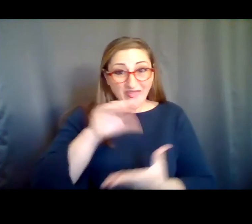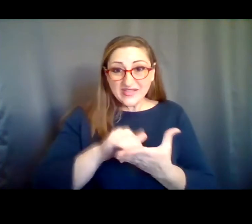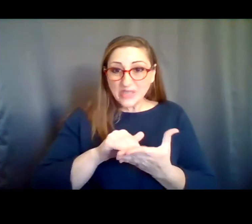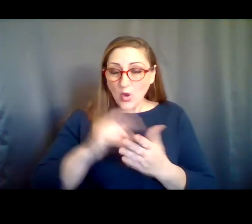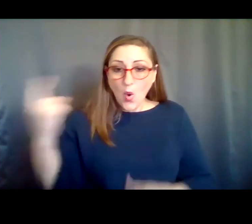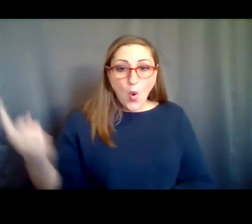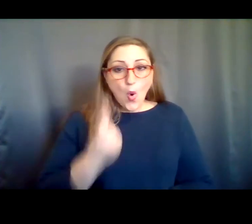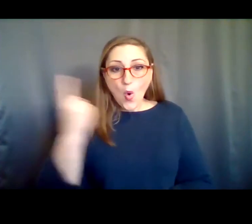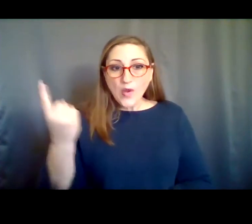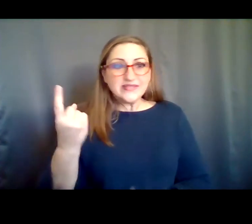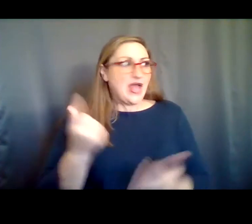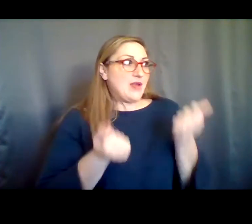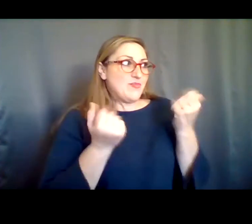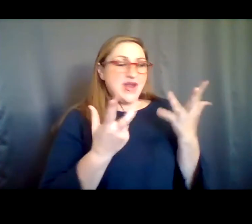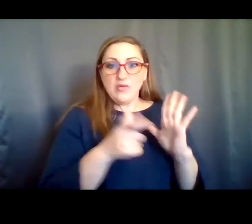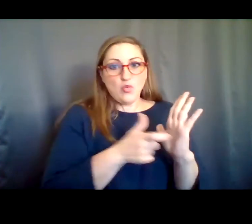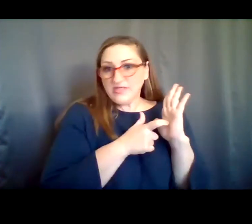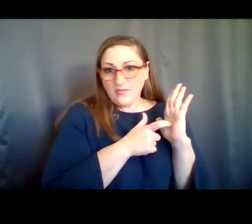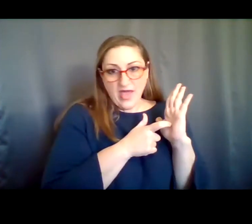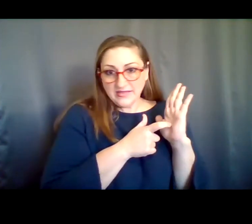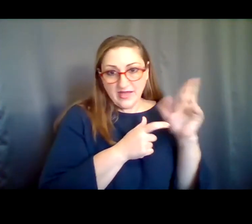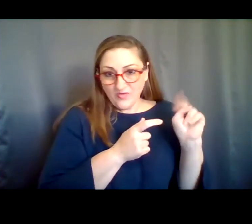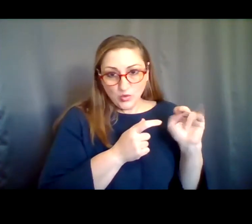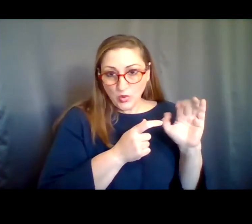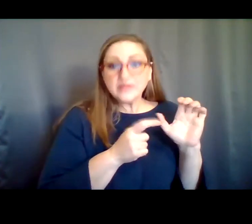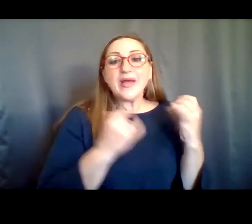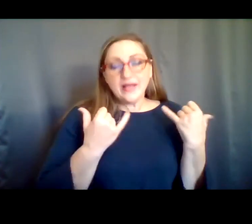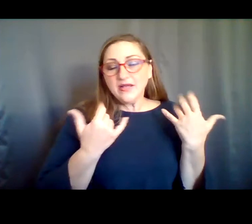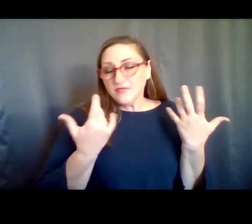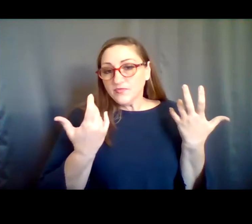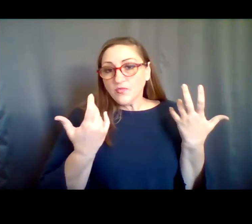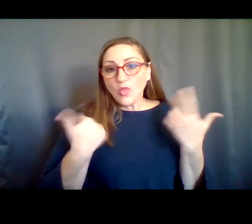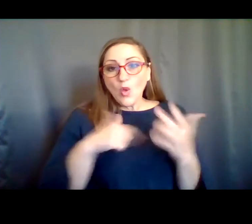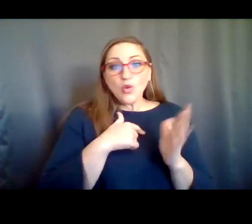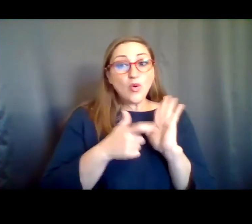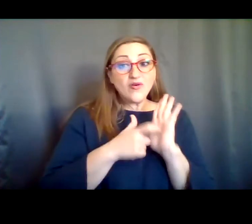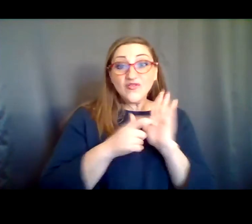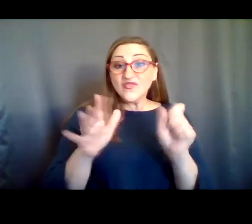that wasn't something that was mandated . We've also required full vaccination